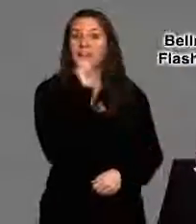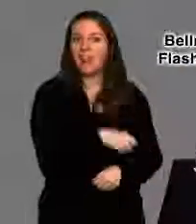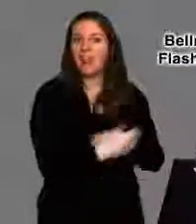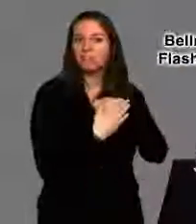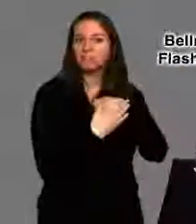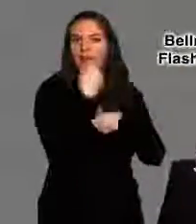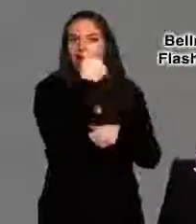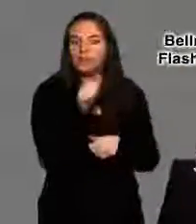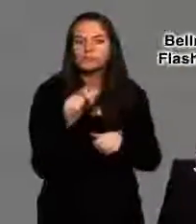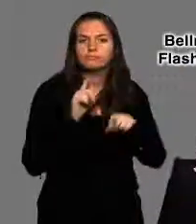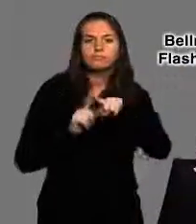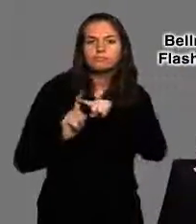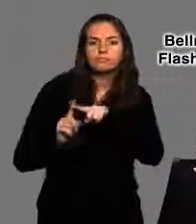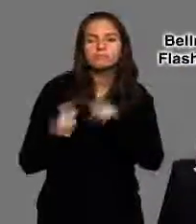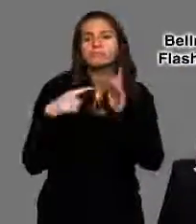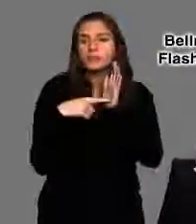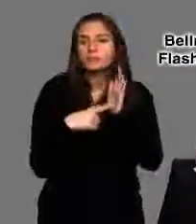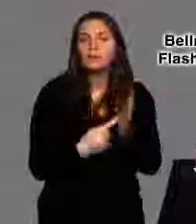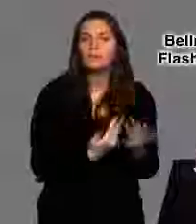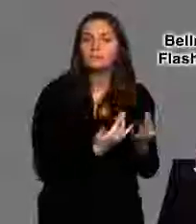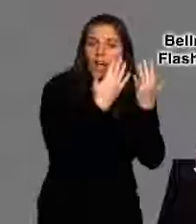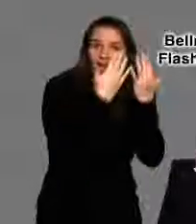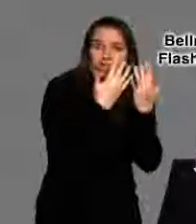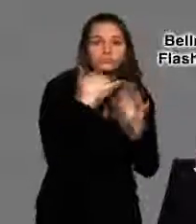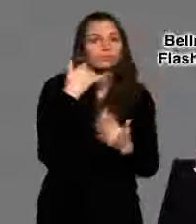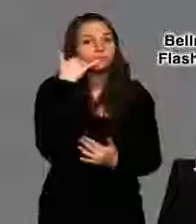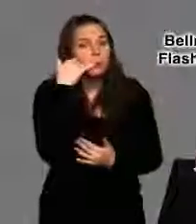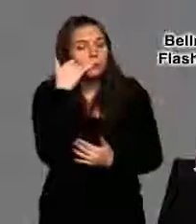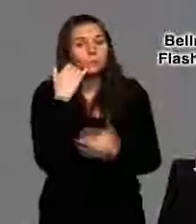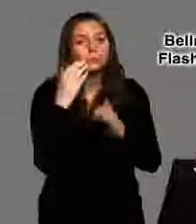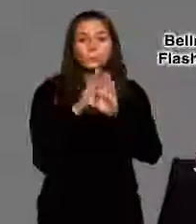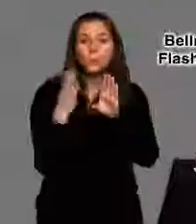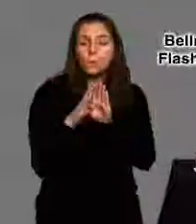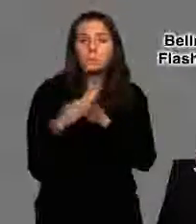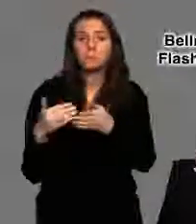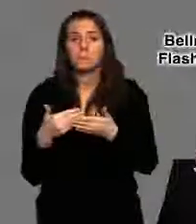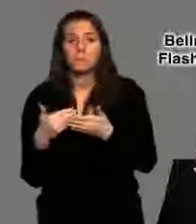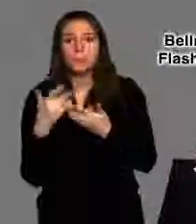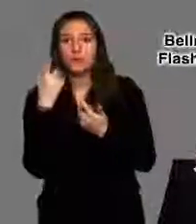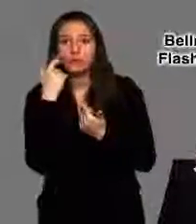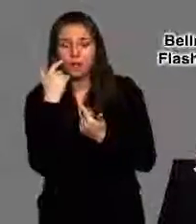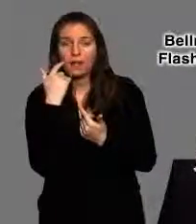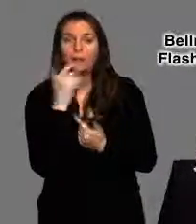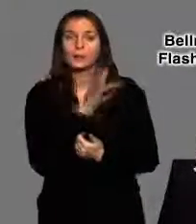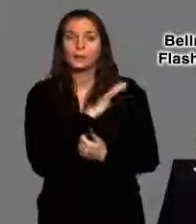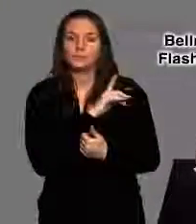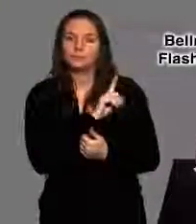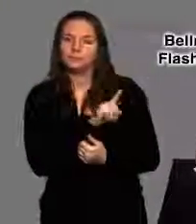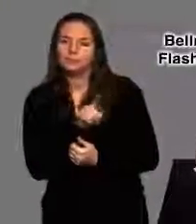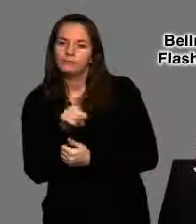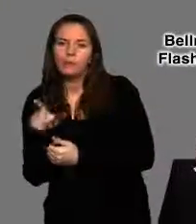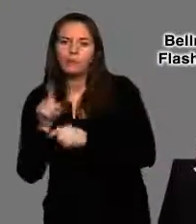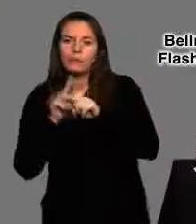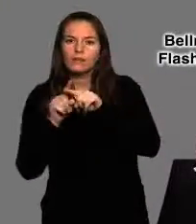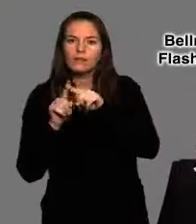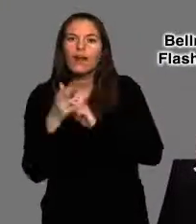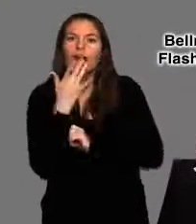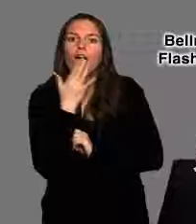For different alerts (fire, phone, door, baby), it lets you know which alert was activated